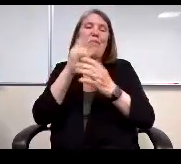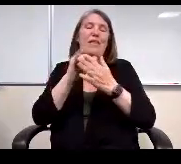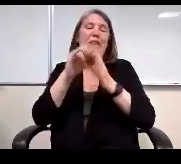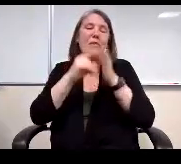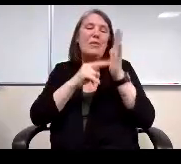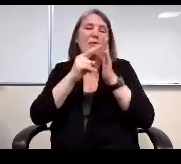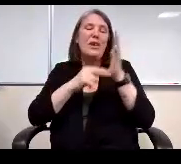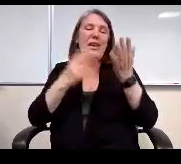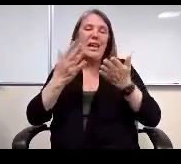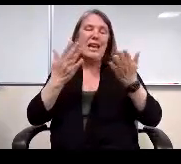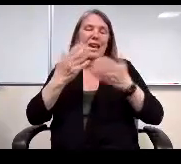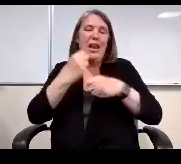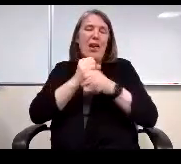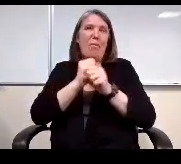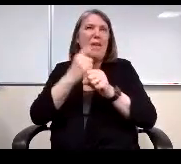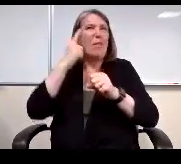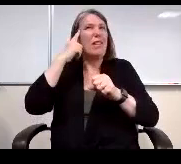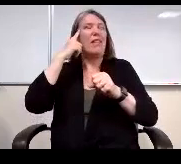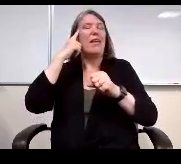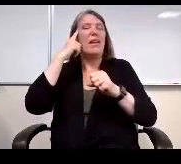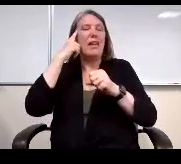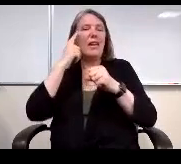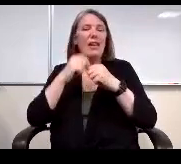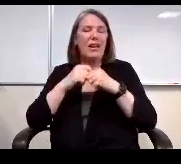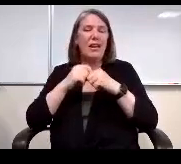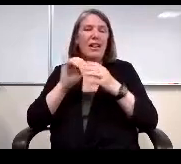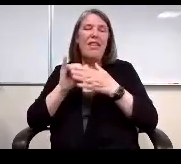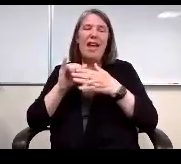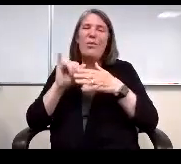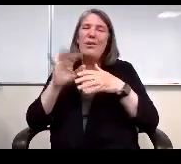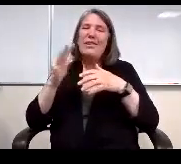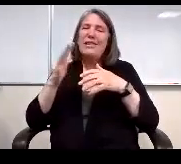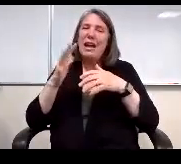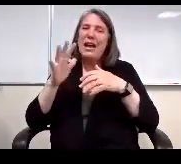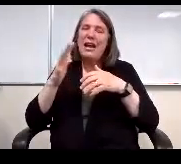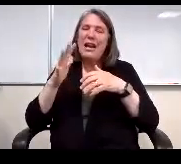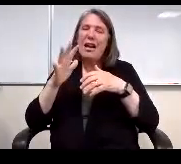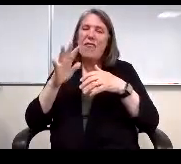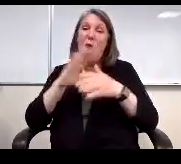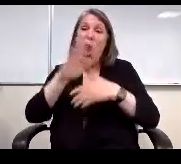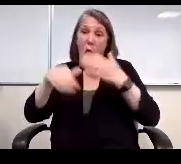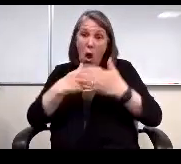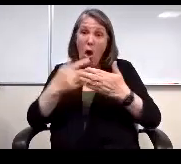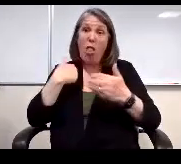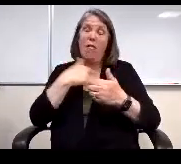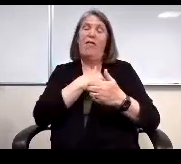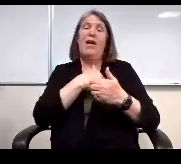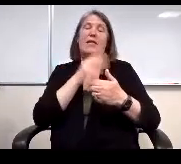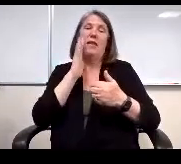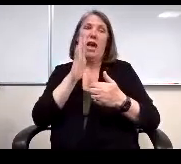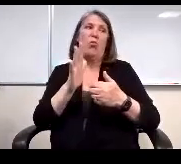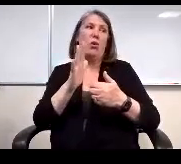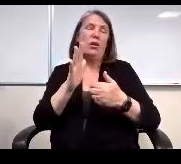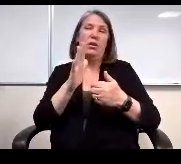in here made me think. That it was kind of all of us that would, you know, kind of.